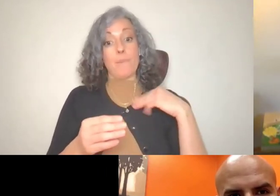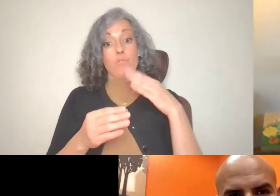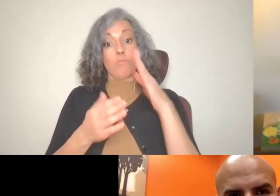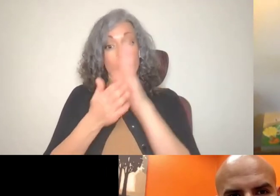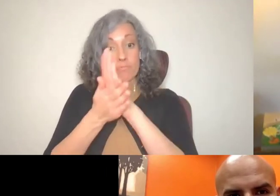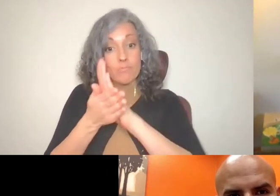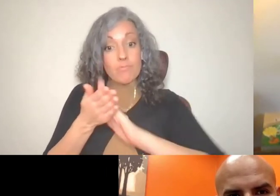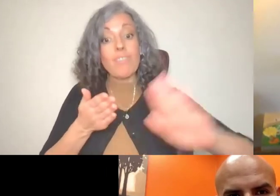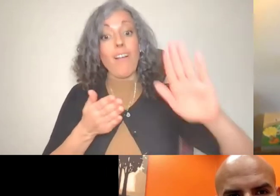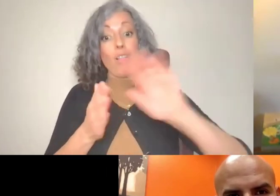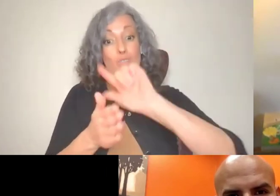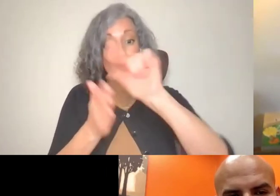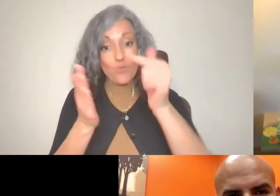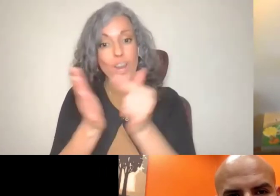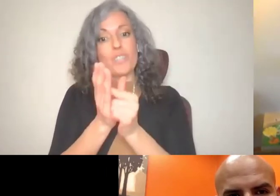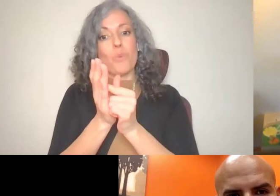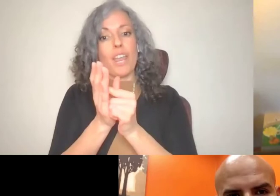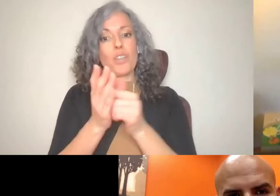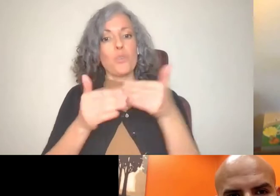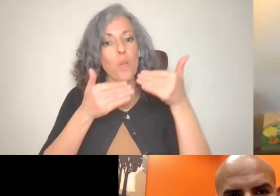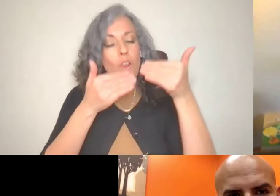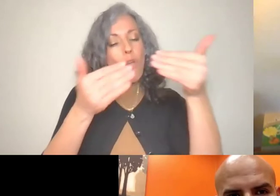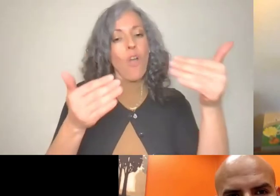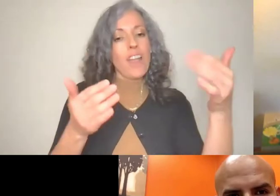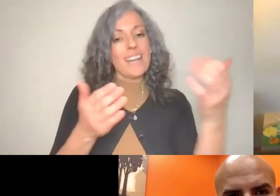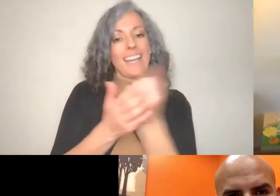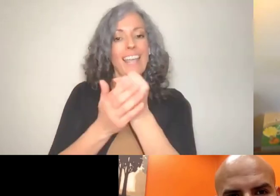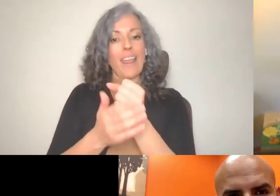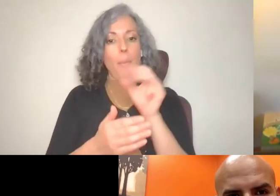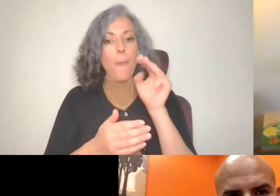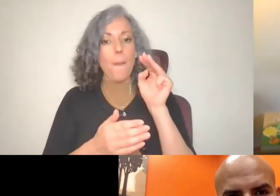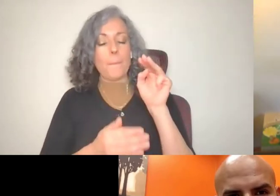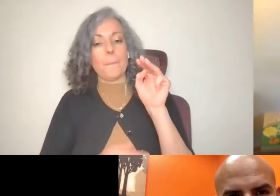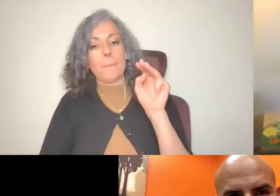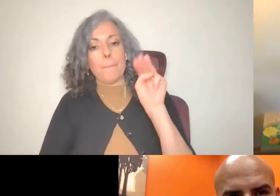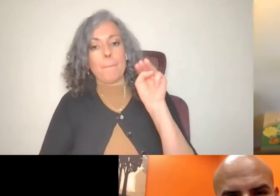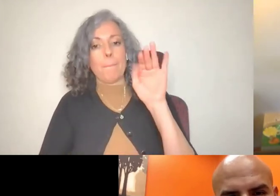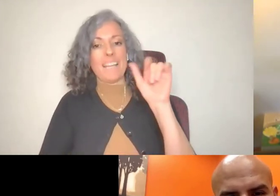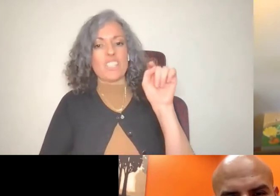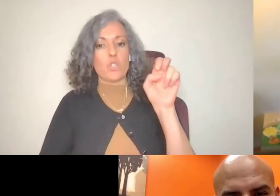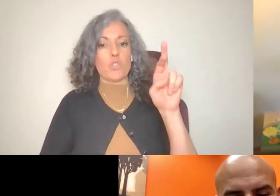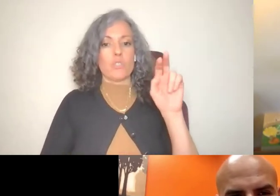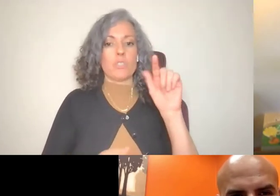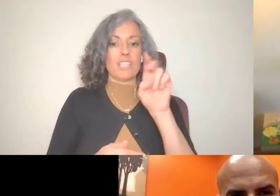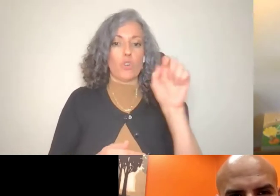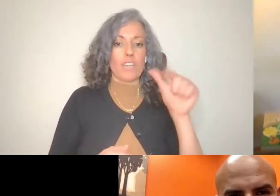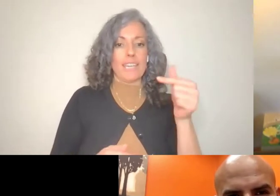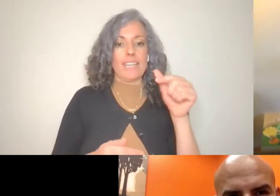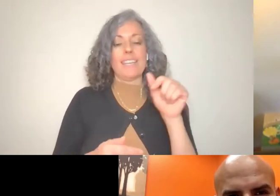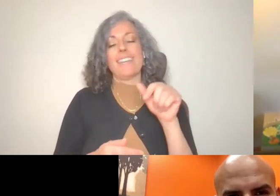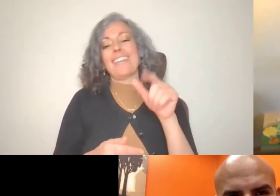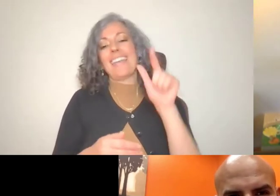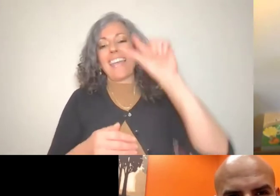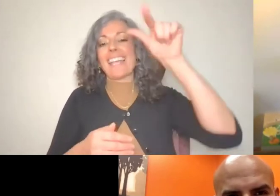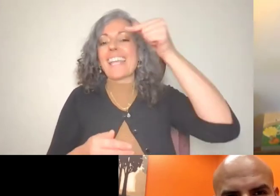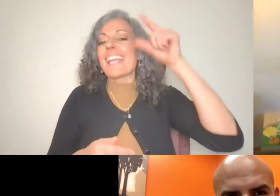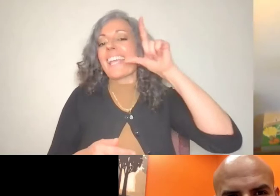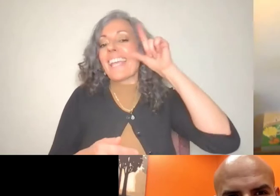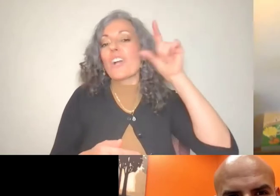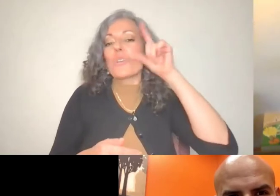Eric went on to earn a master's degree in sign language education at gallaudet University and is currently in a doctoral